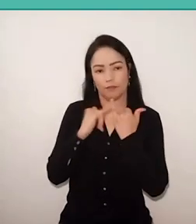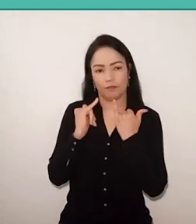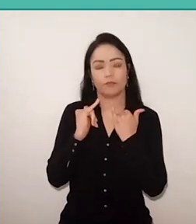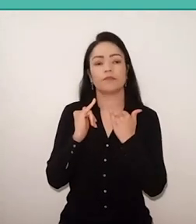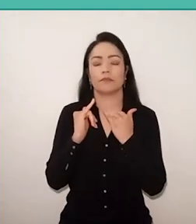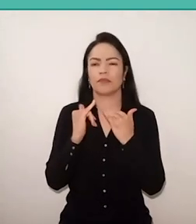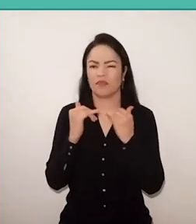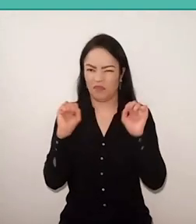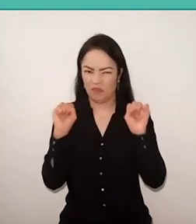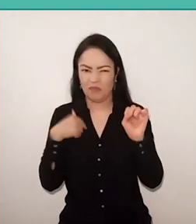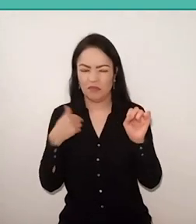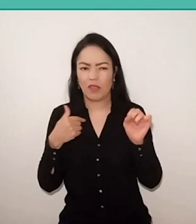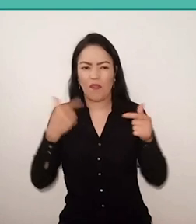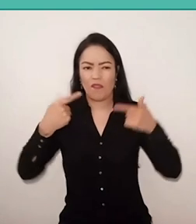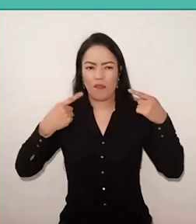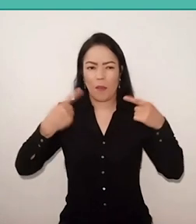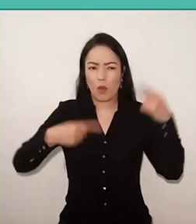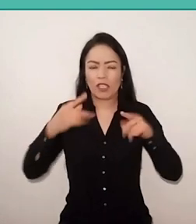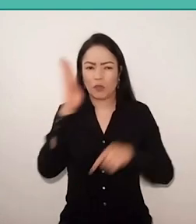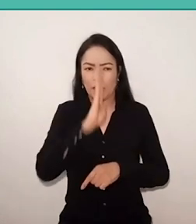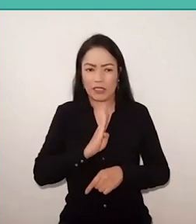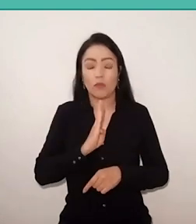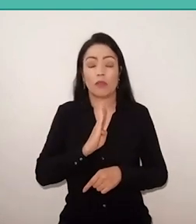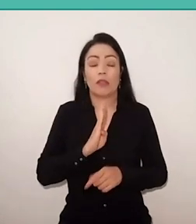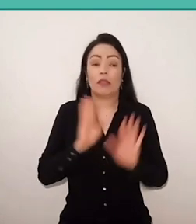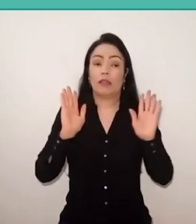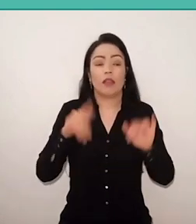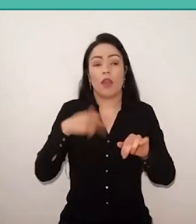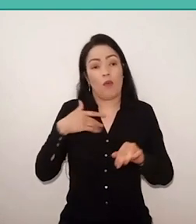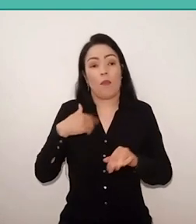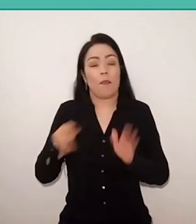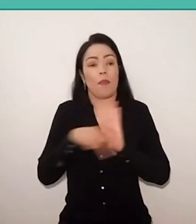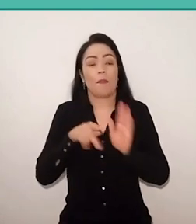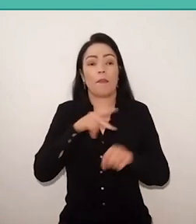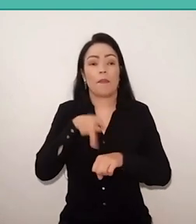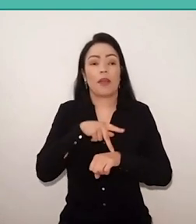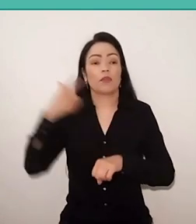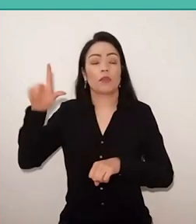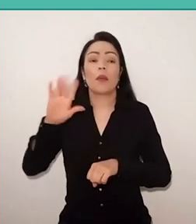but, in Brazil, Paulo Freire's hatred it's a childish hate,